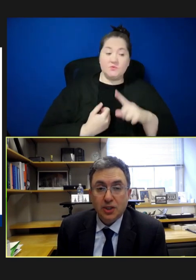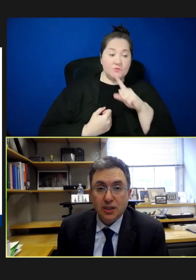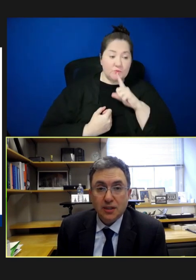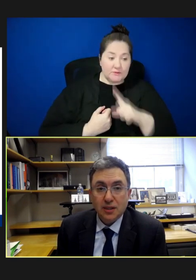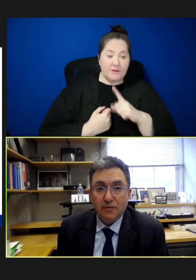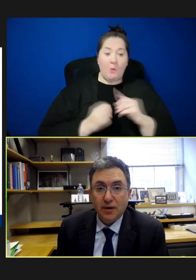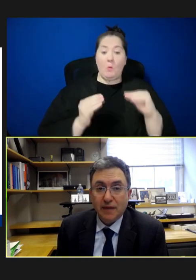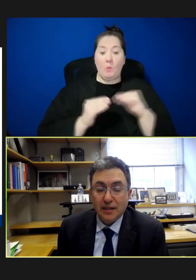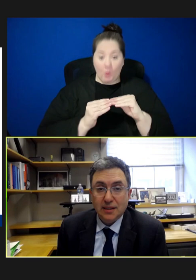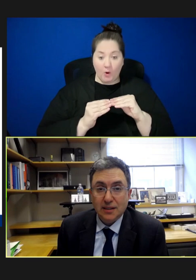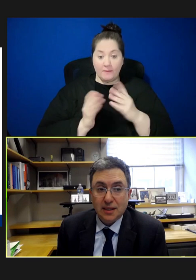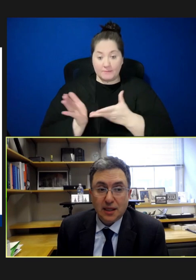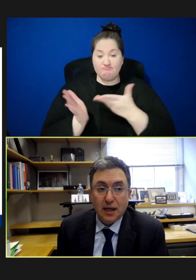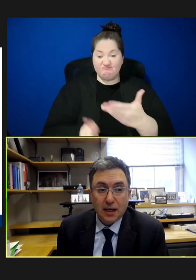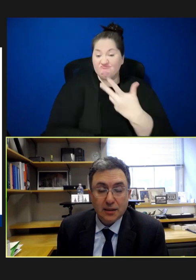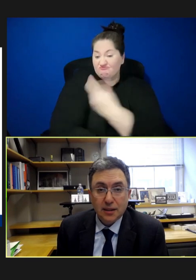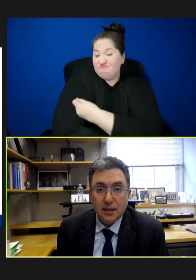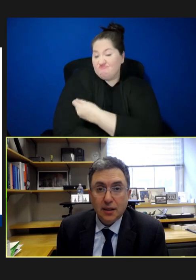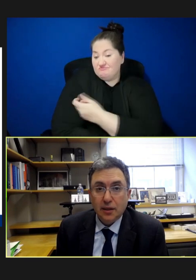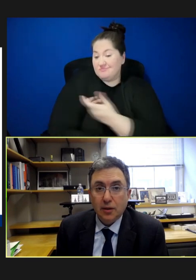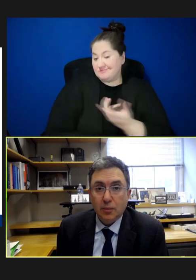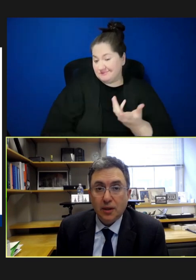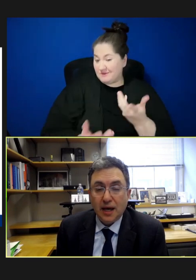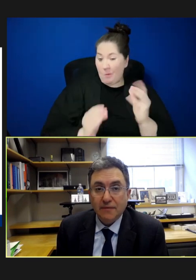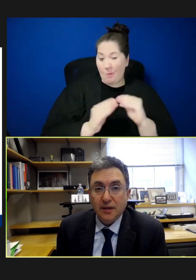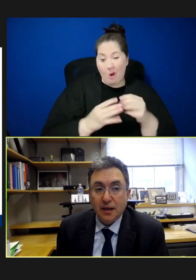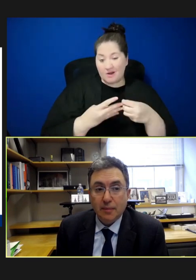just delivering vaccines to the clinics. You know, you really have to think about